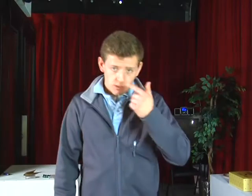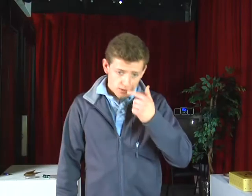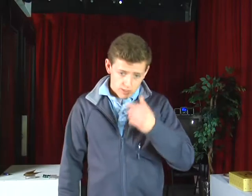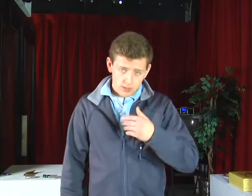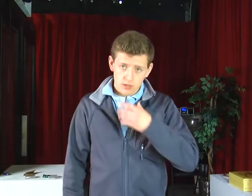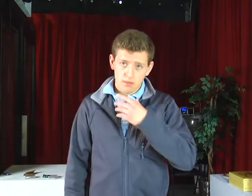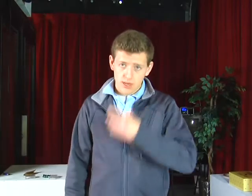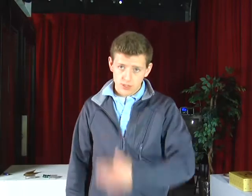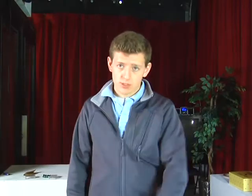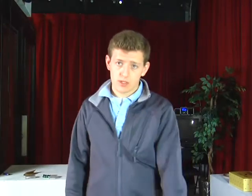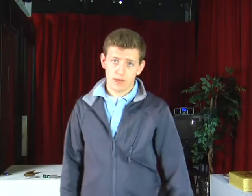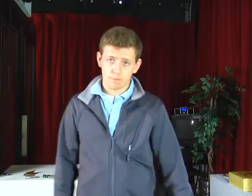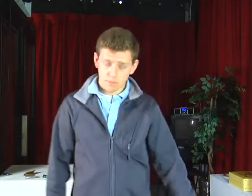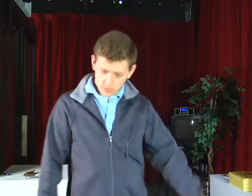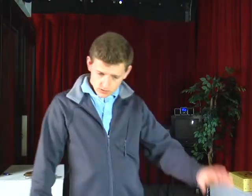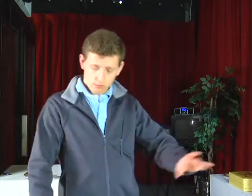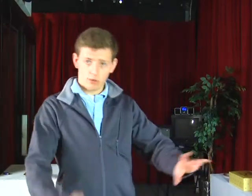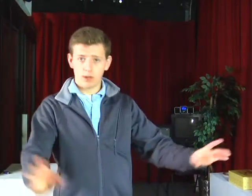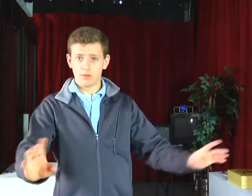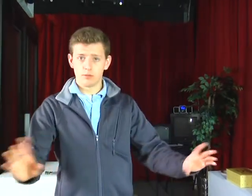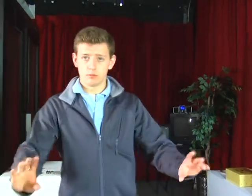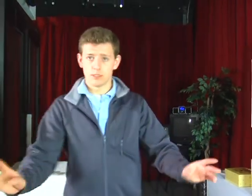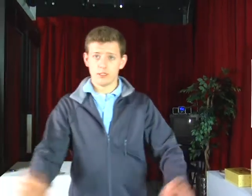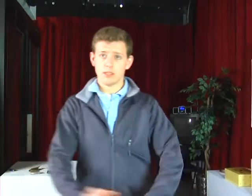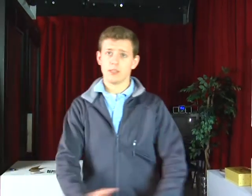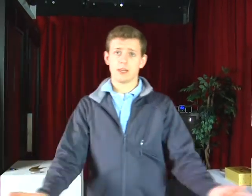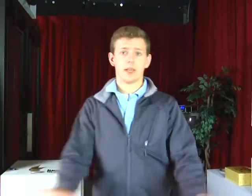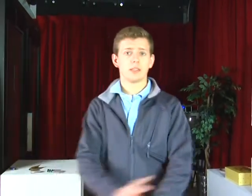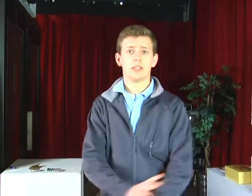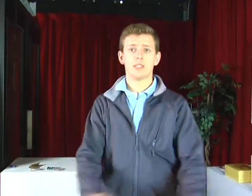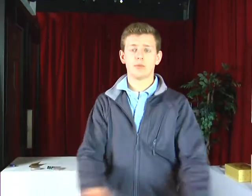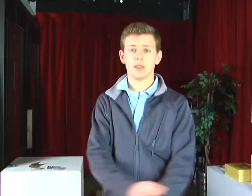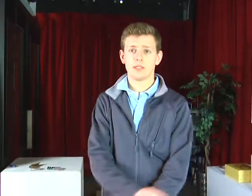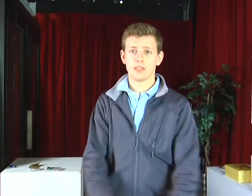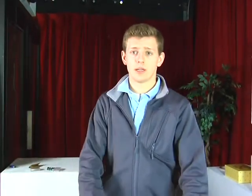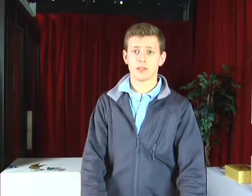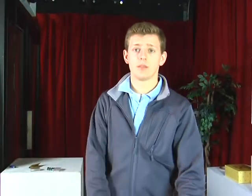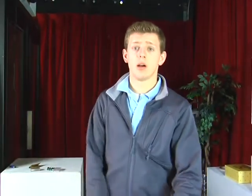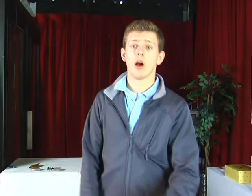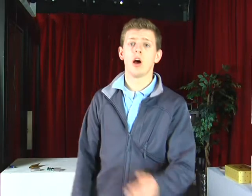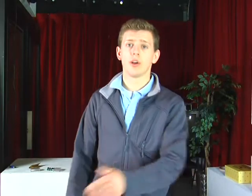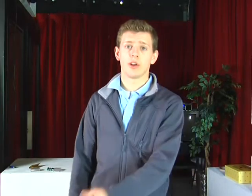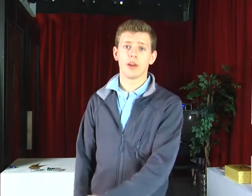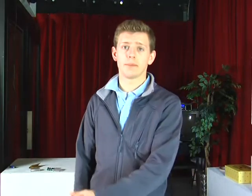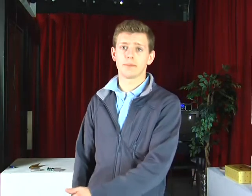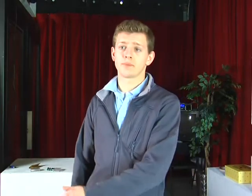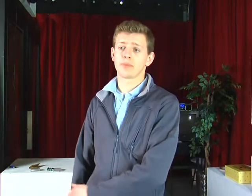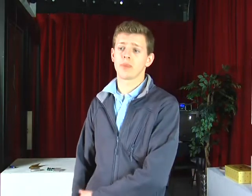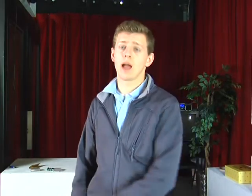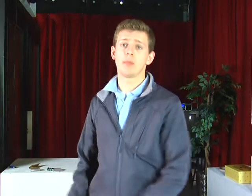expression to match your sign. Let's go to five easy signs, really easy. Hungry. I'm